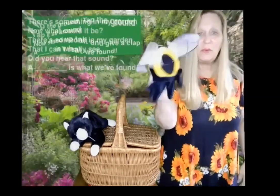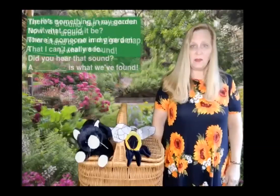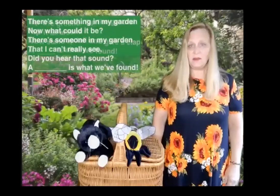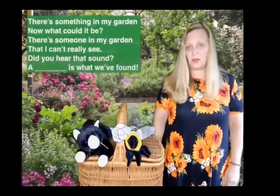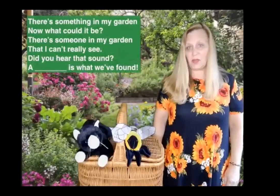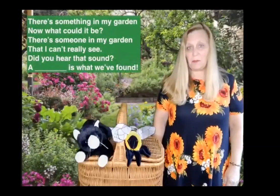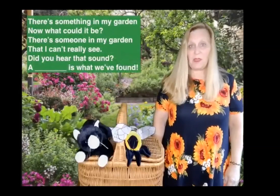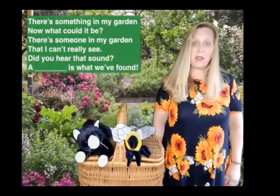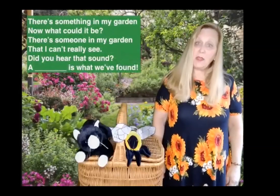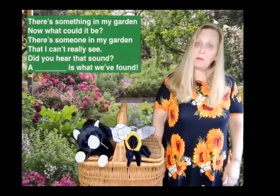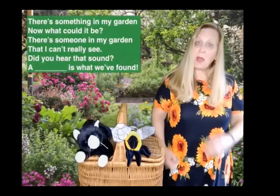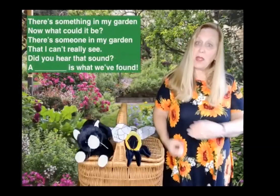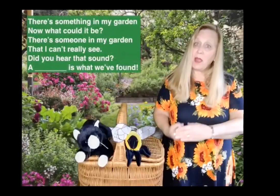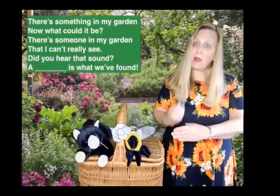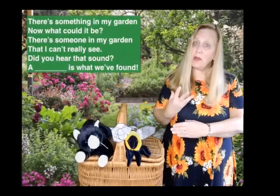HCLS Instructor: There's something in my garden. Now what can it be.